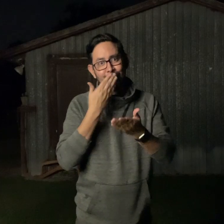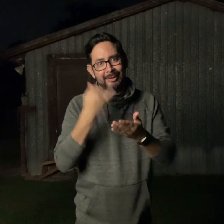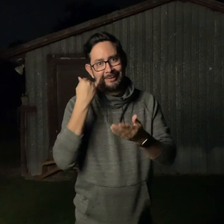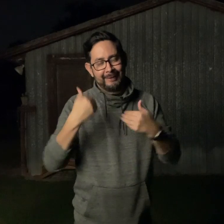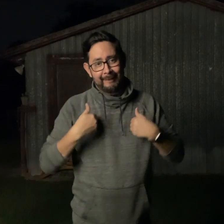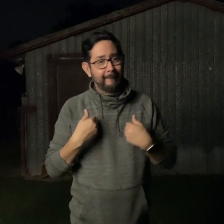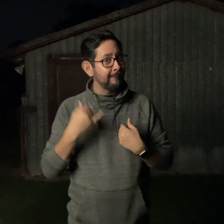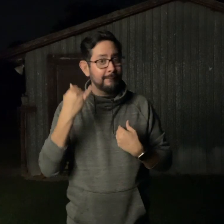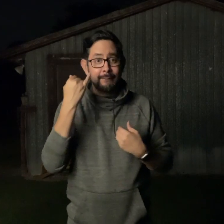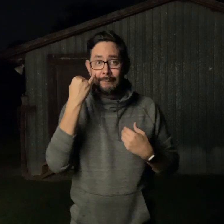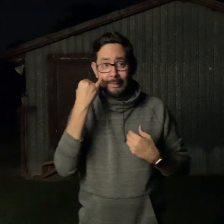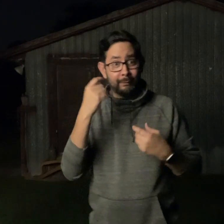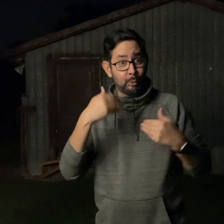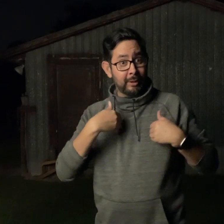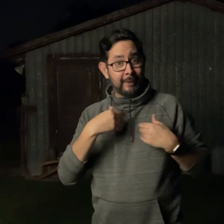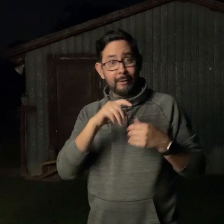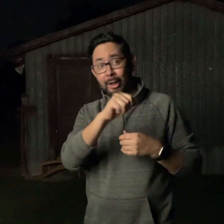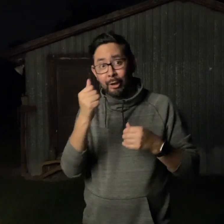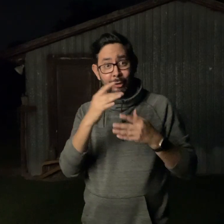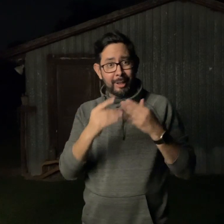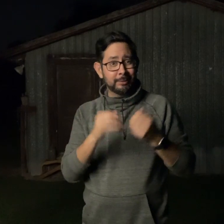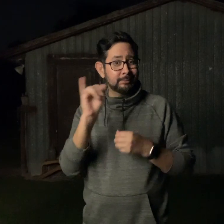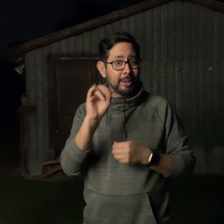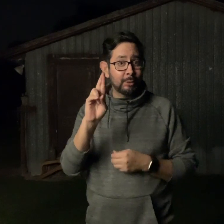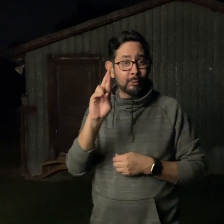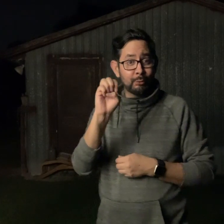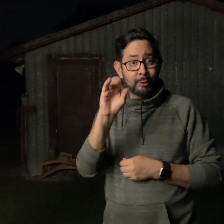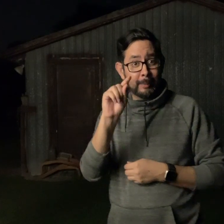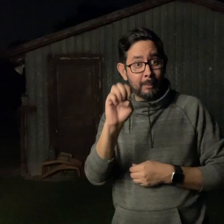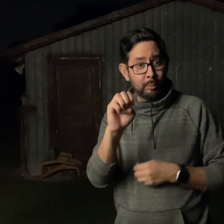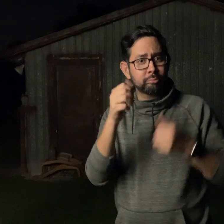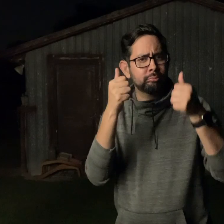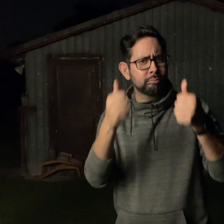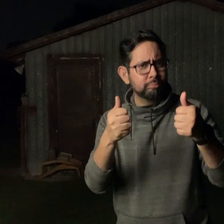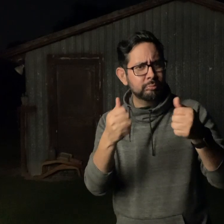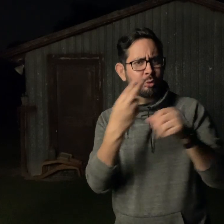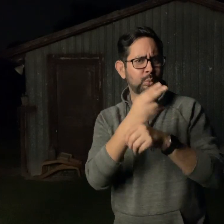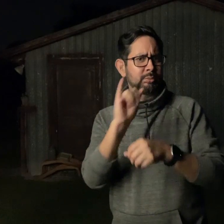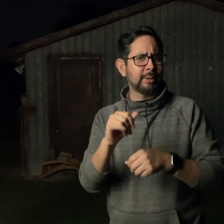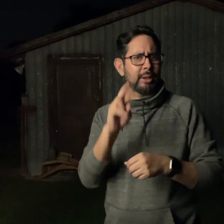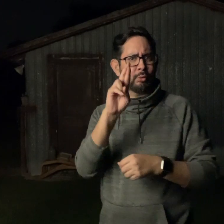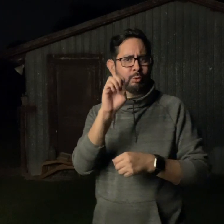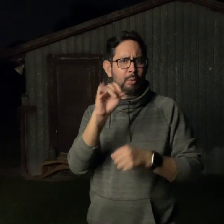So, a second person is really a good idea to have. If you don't have a second person, another option is to use a remote.